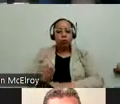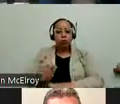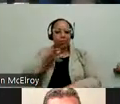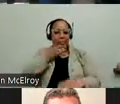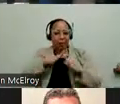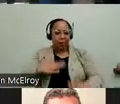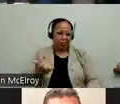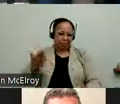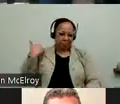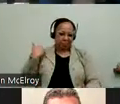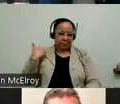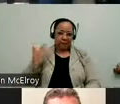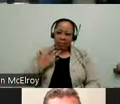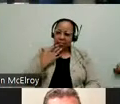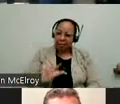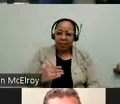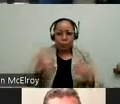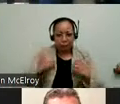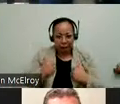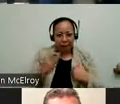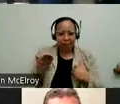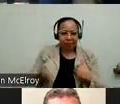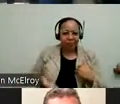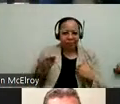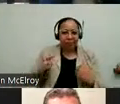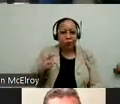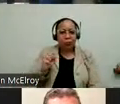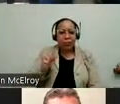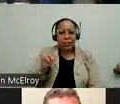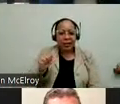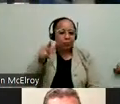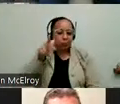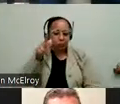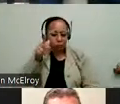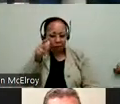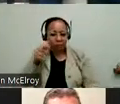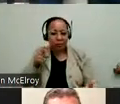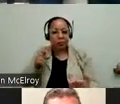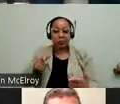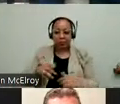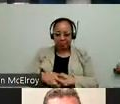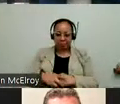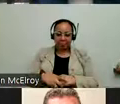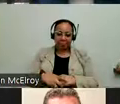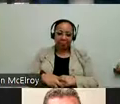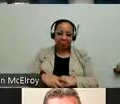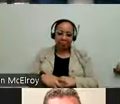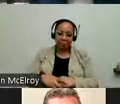Lighthouse also. I'm so lucky to have Christina to be leading our advance